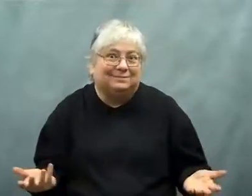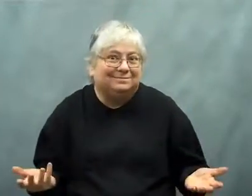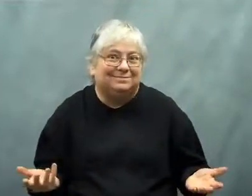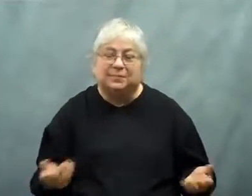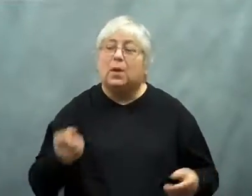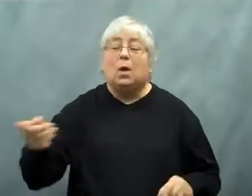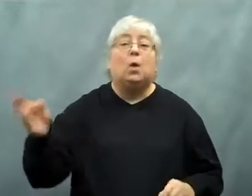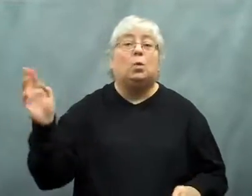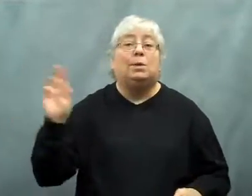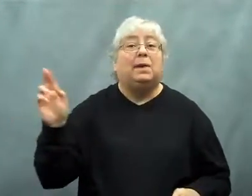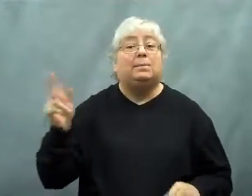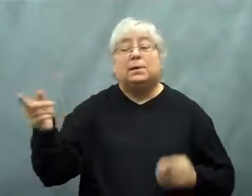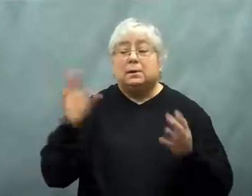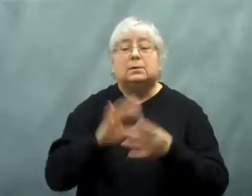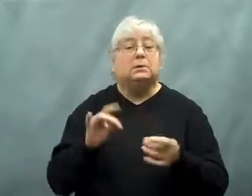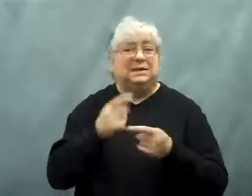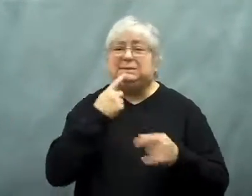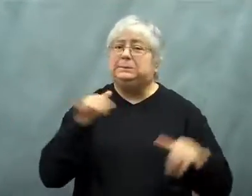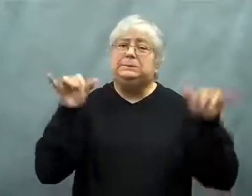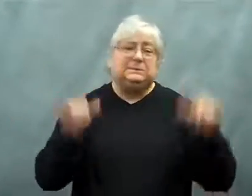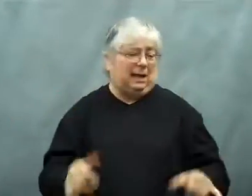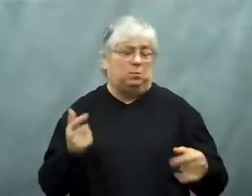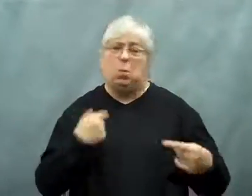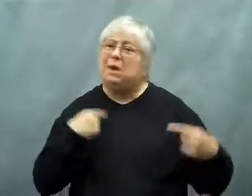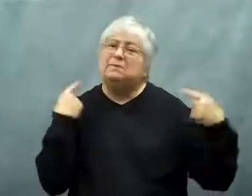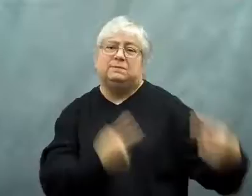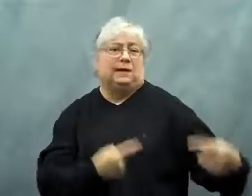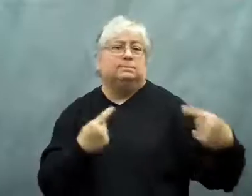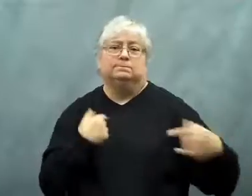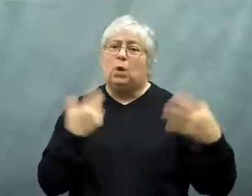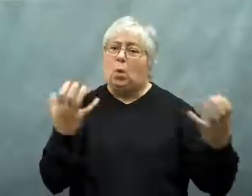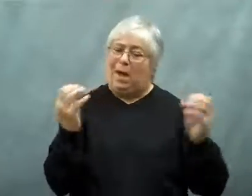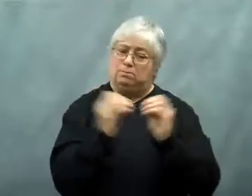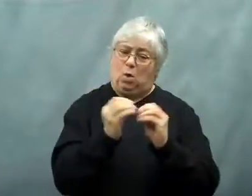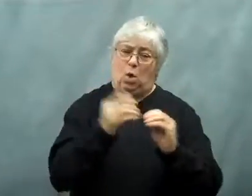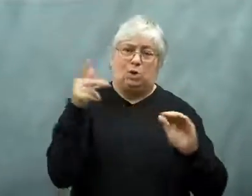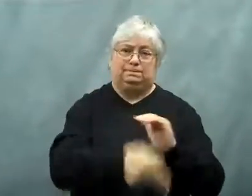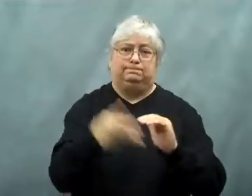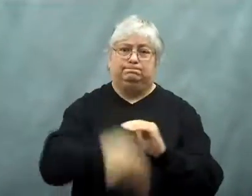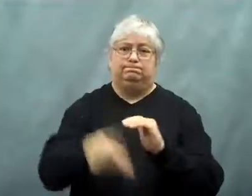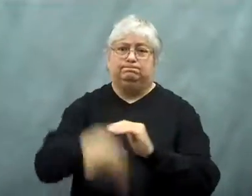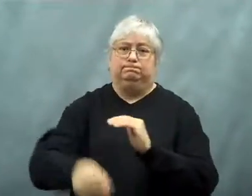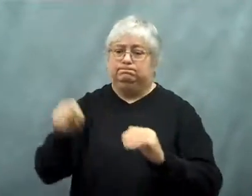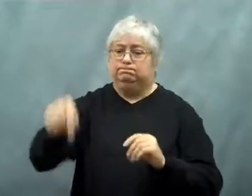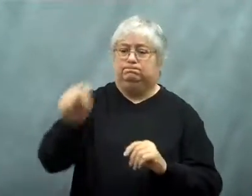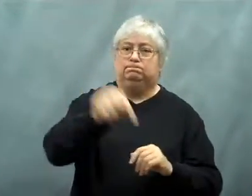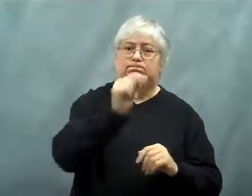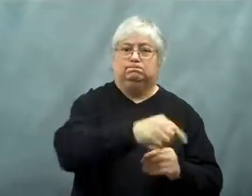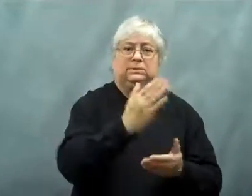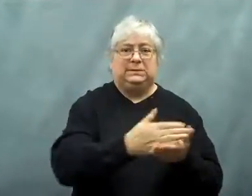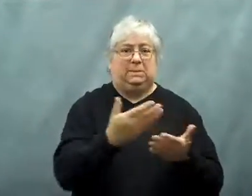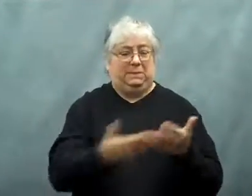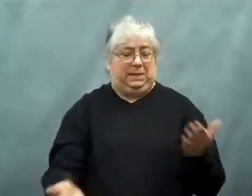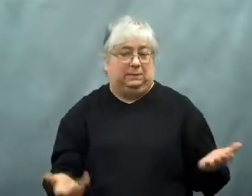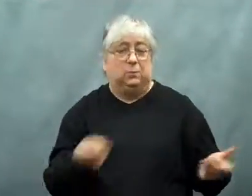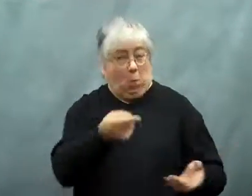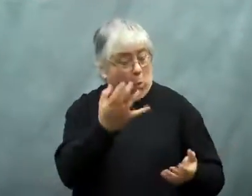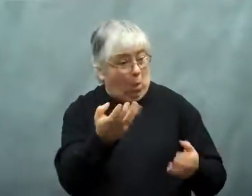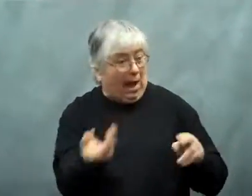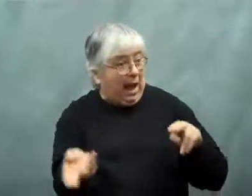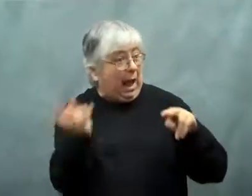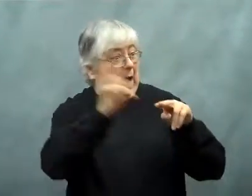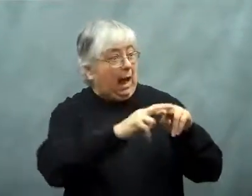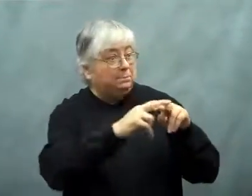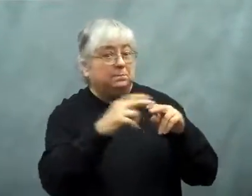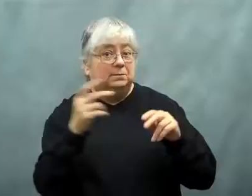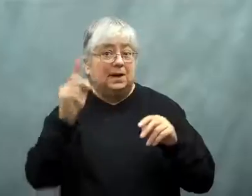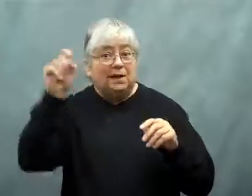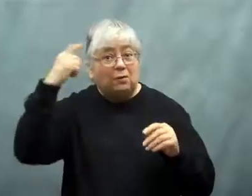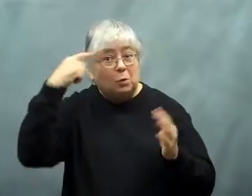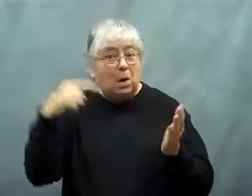The Republicans have said they will fight for the cuts they want.